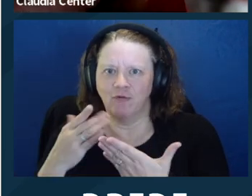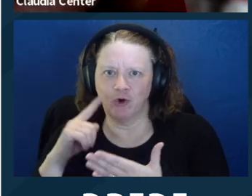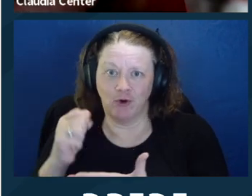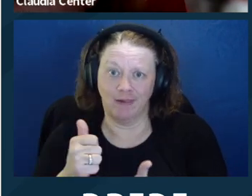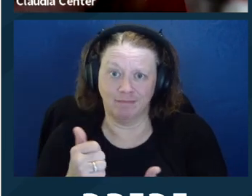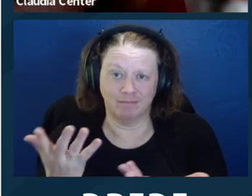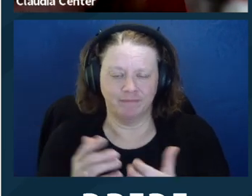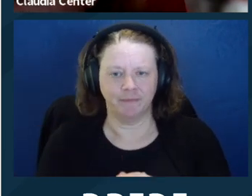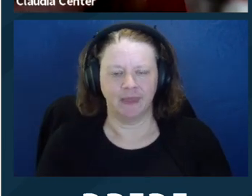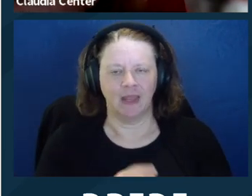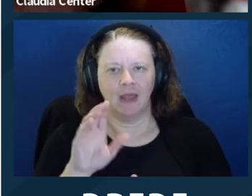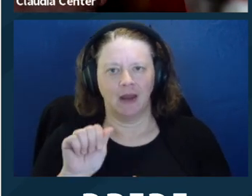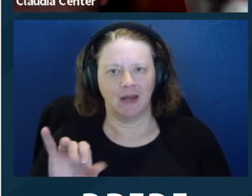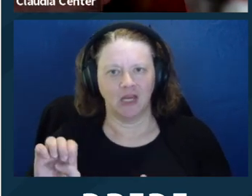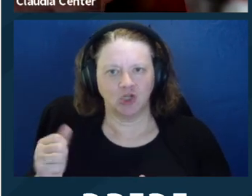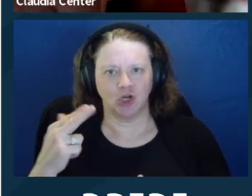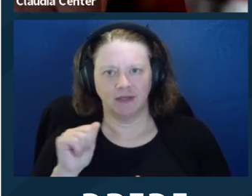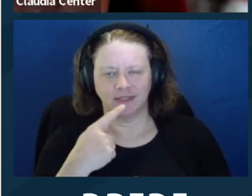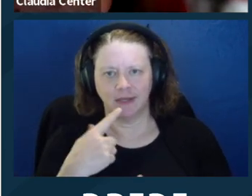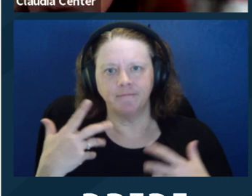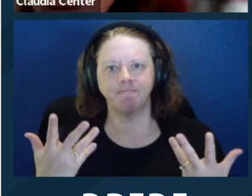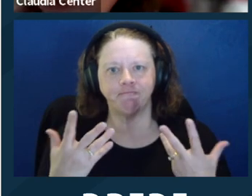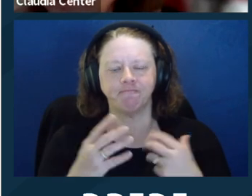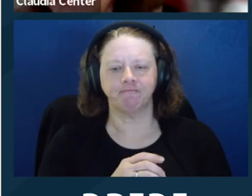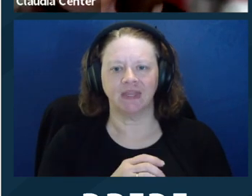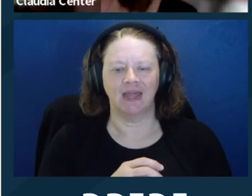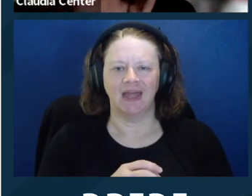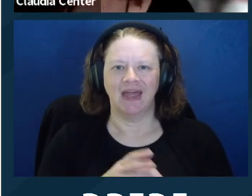Thank you for your help. Ayesha, do you want to try this one?